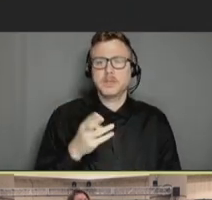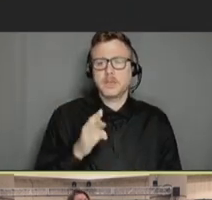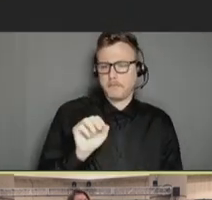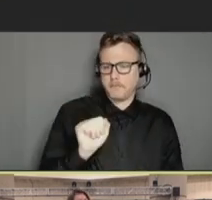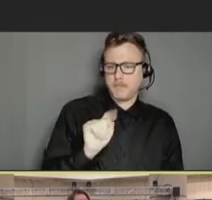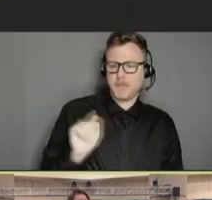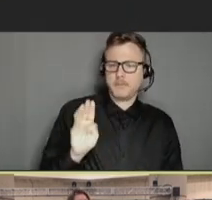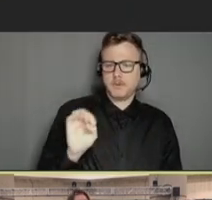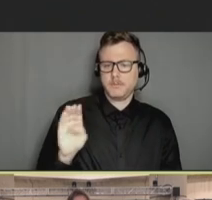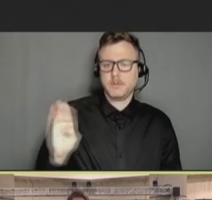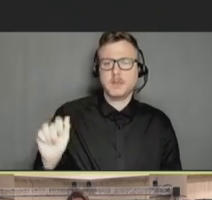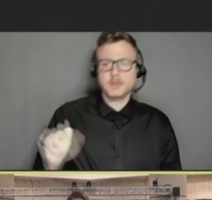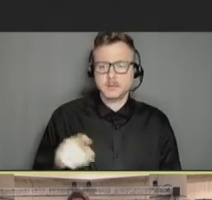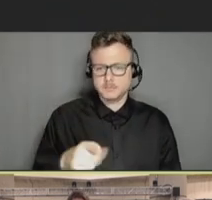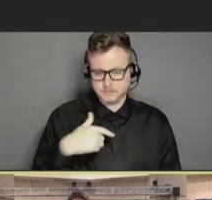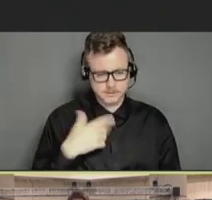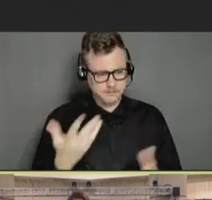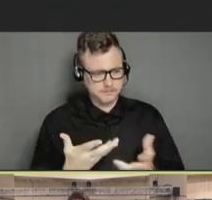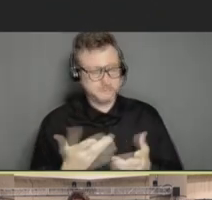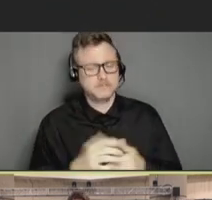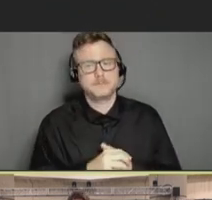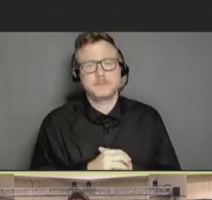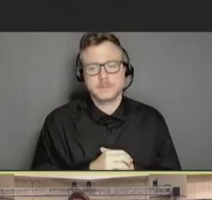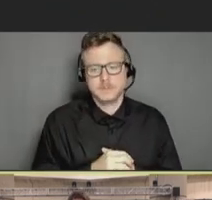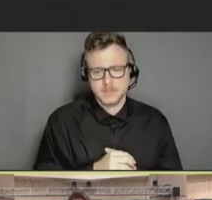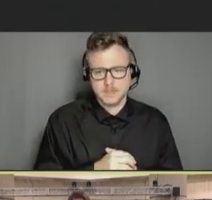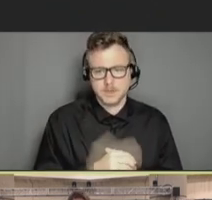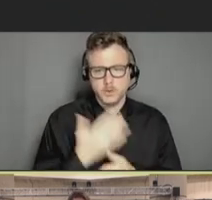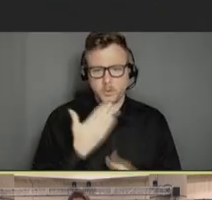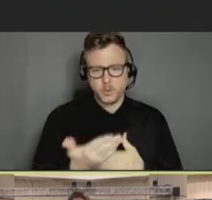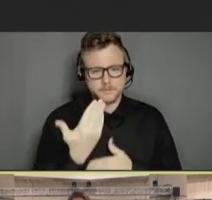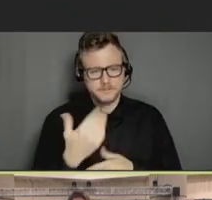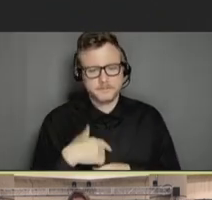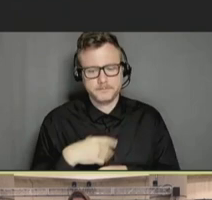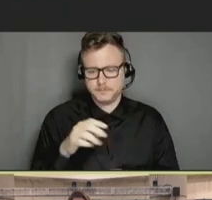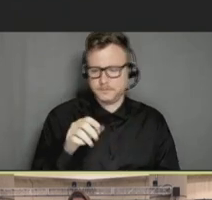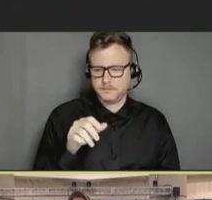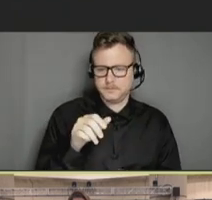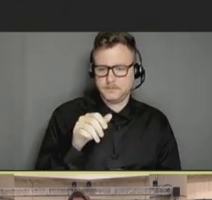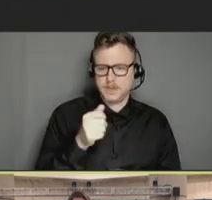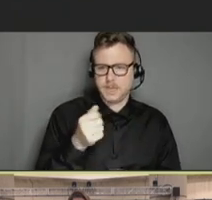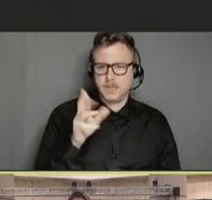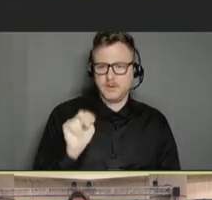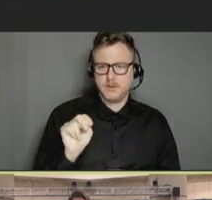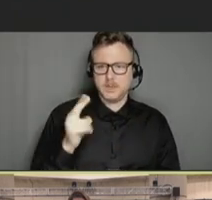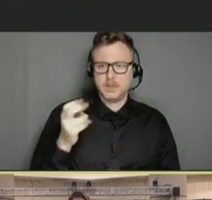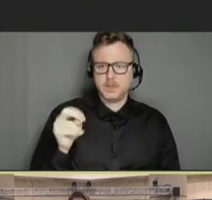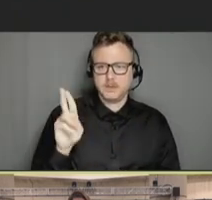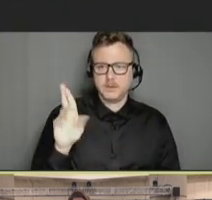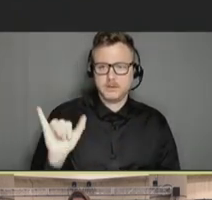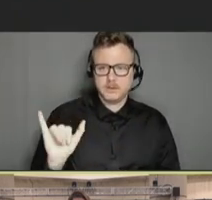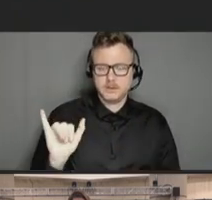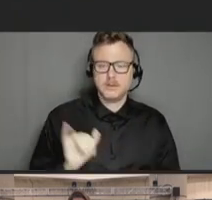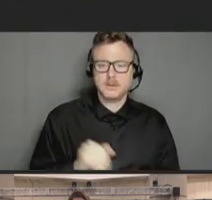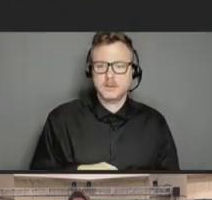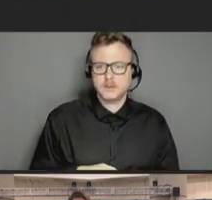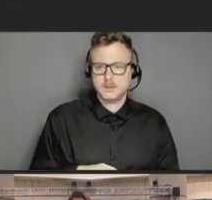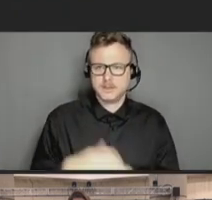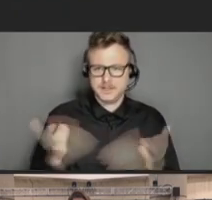Matt Bobo: Present. Ann Aikin: Good morning. Erin Henry? Erin Henry: Present.